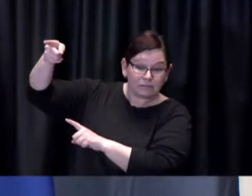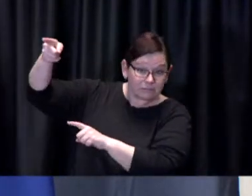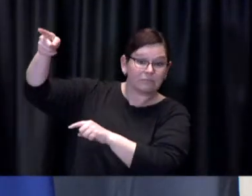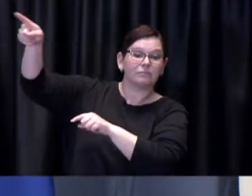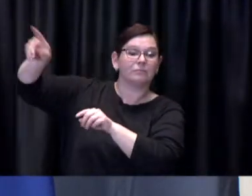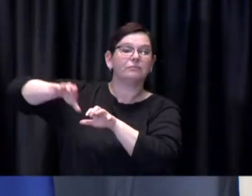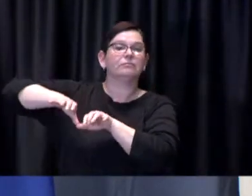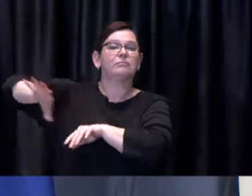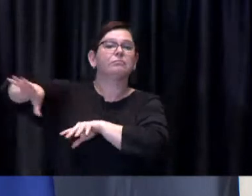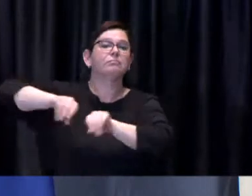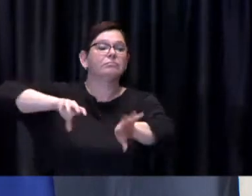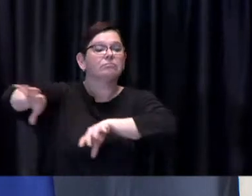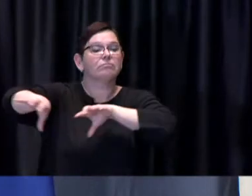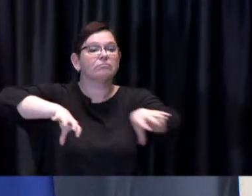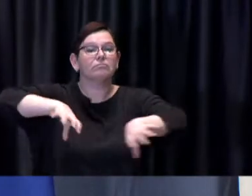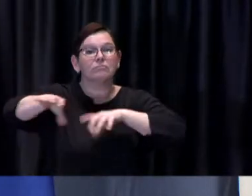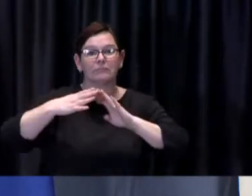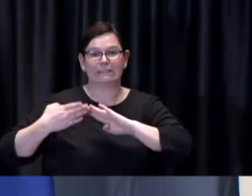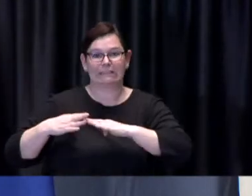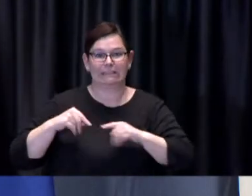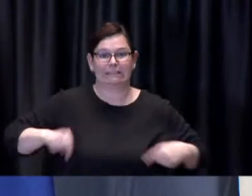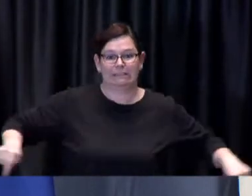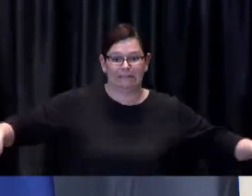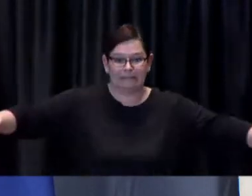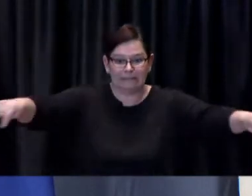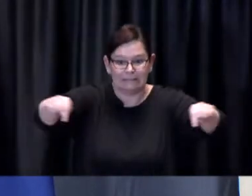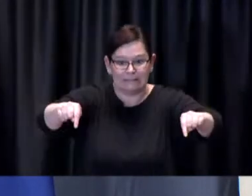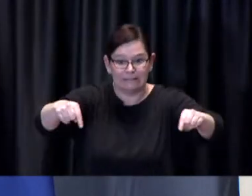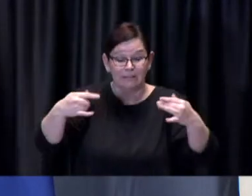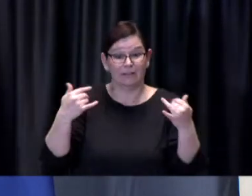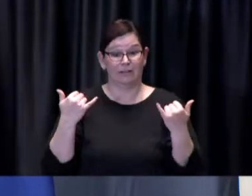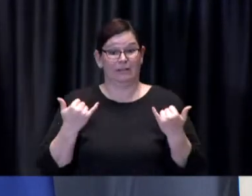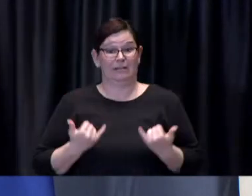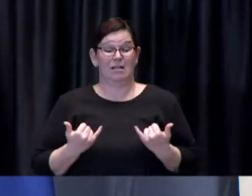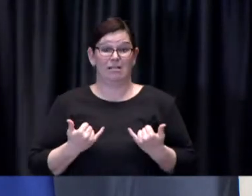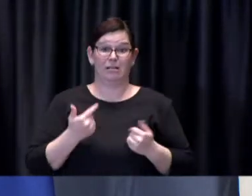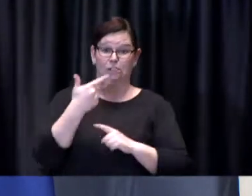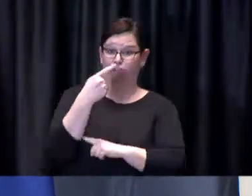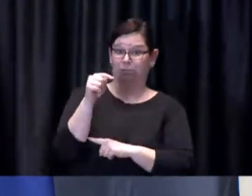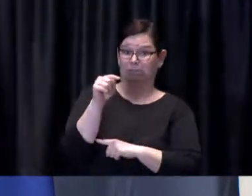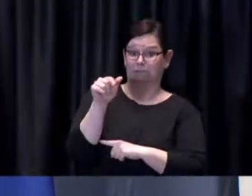Today, the Greater Toronto and Hamilton Area Mayors and Chairs met as they do every Monday